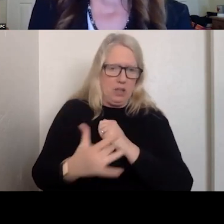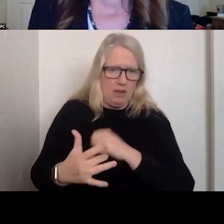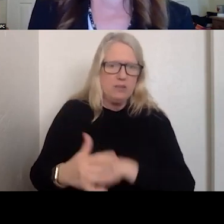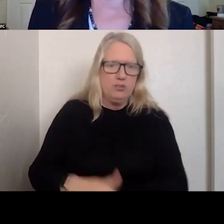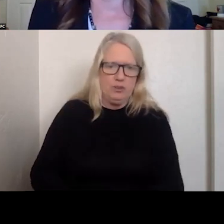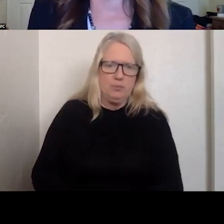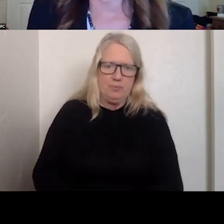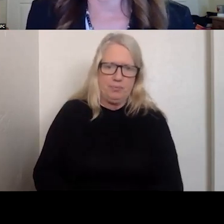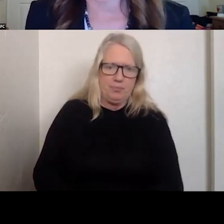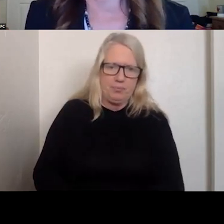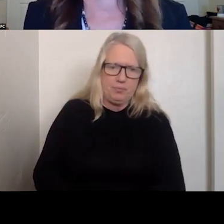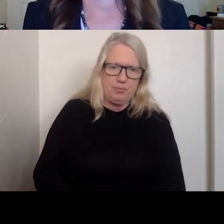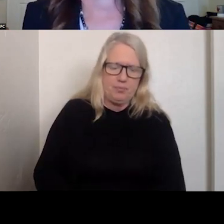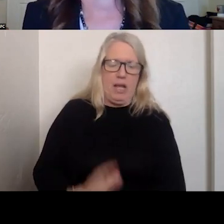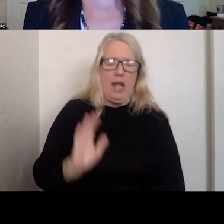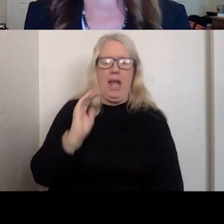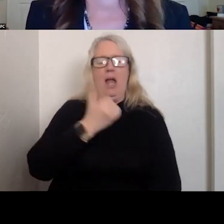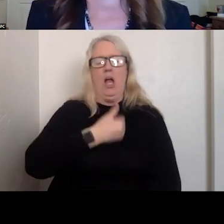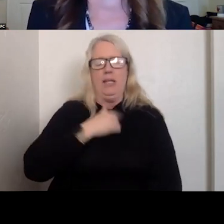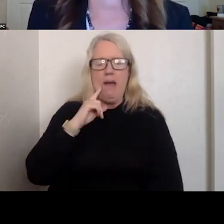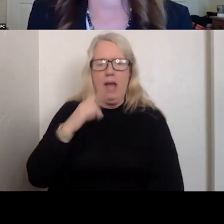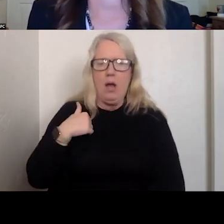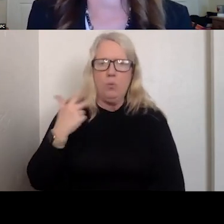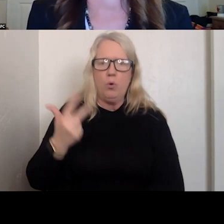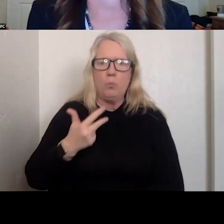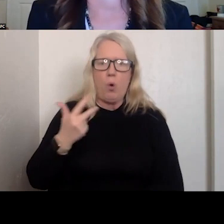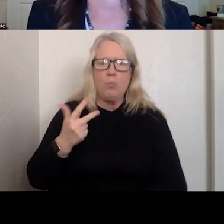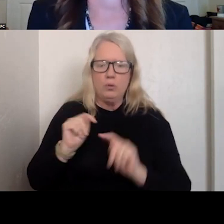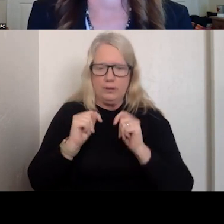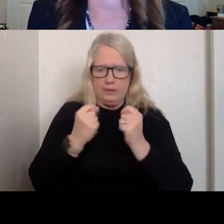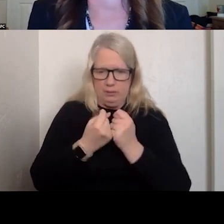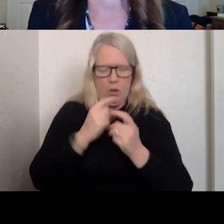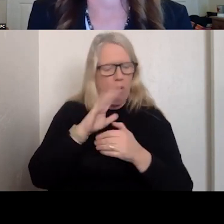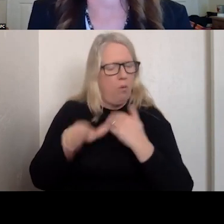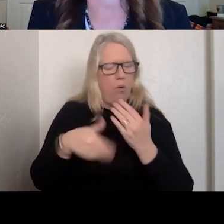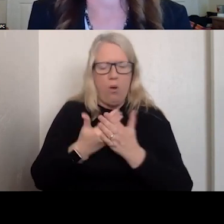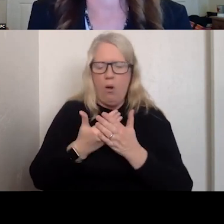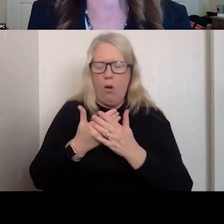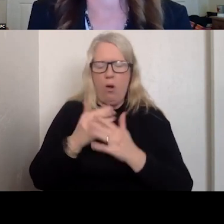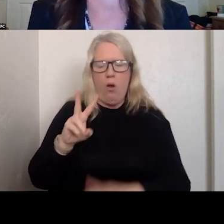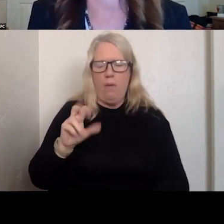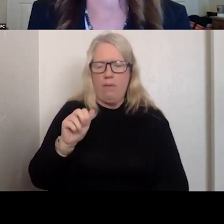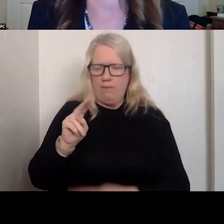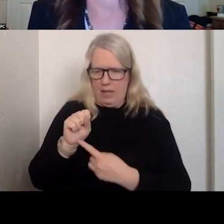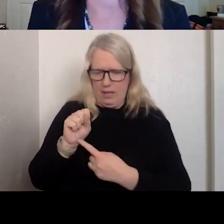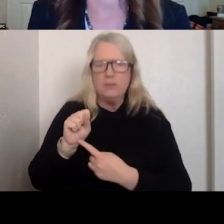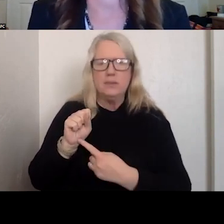ON ALL OF THE MOBILE CRISIS TEAMS VANS, THEY ARE ENABLED WITH